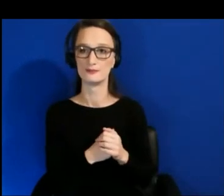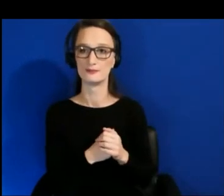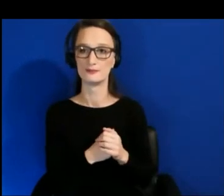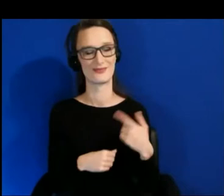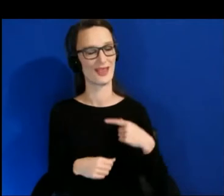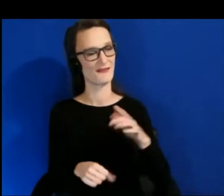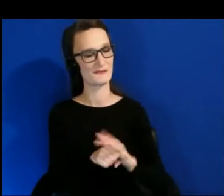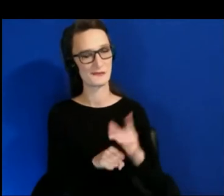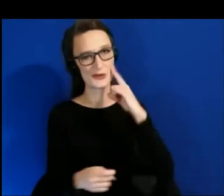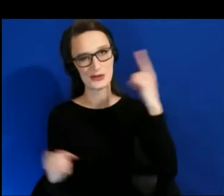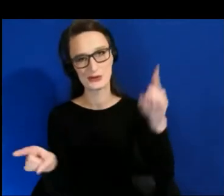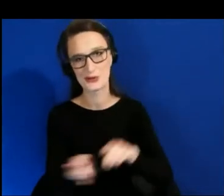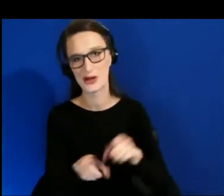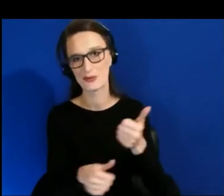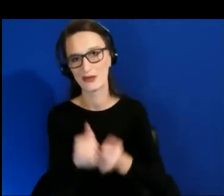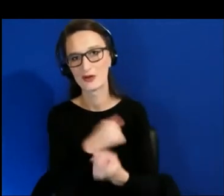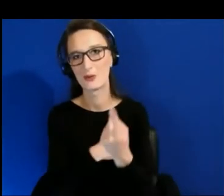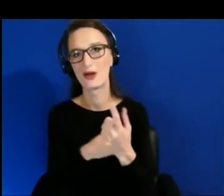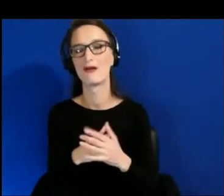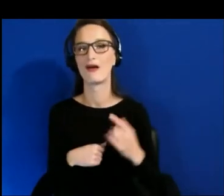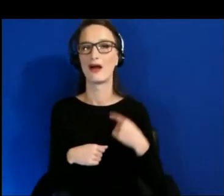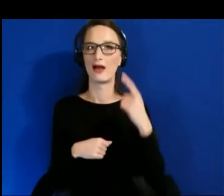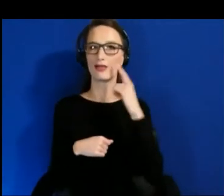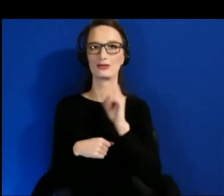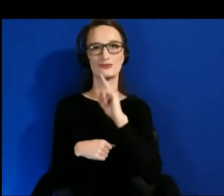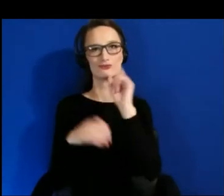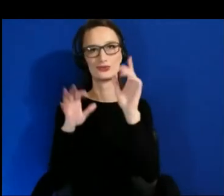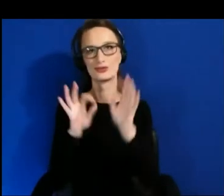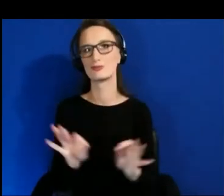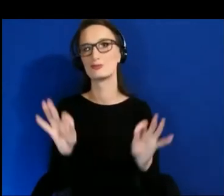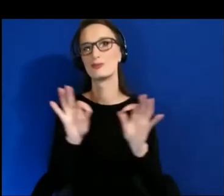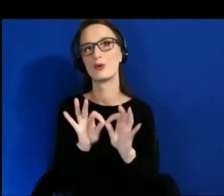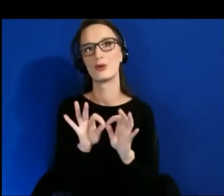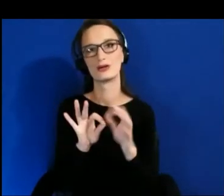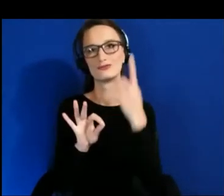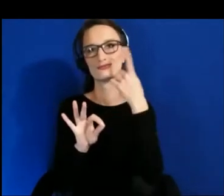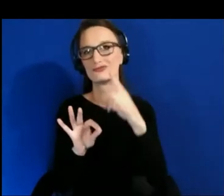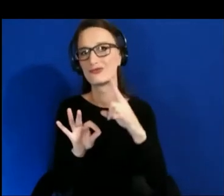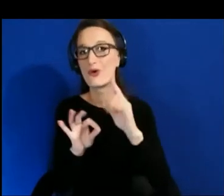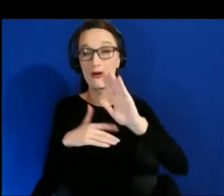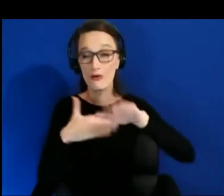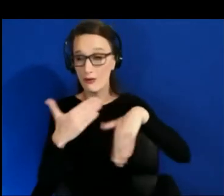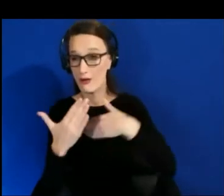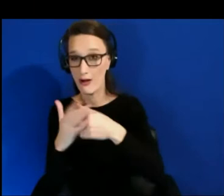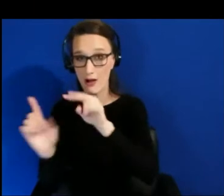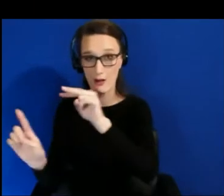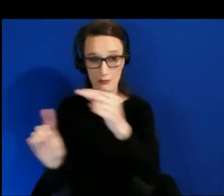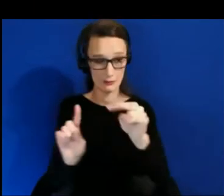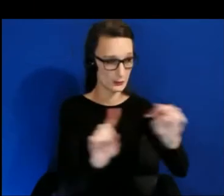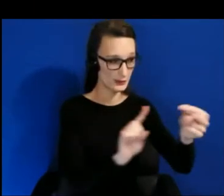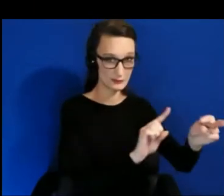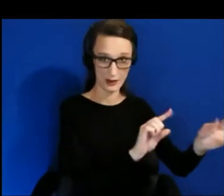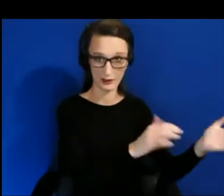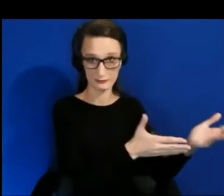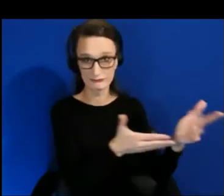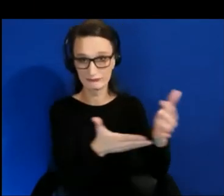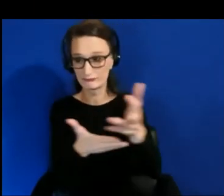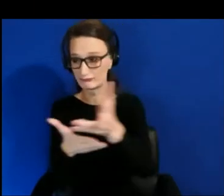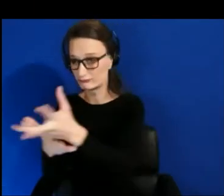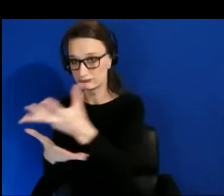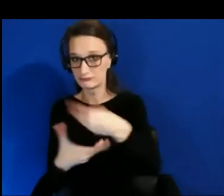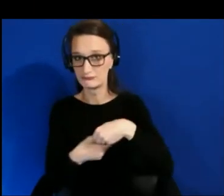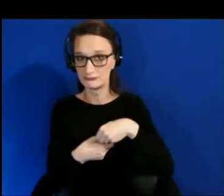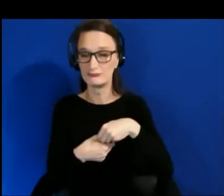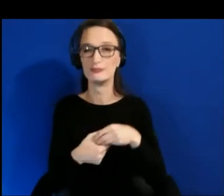I think it's super important to get all perspectives on board, and because you can't create for